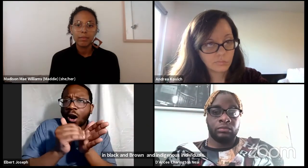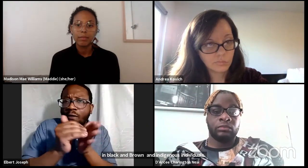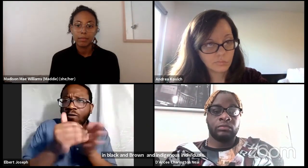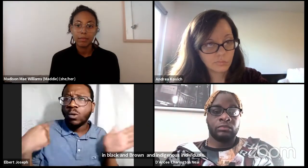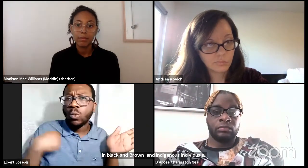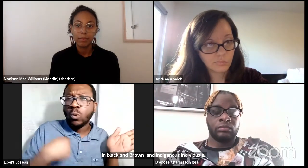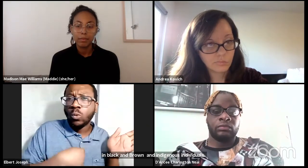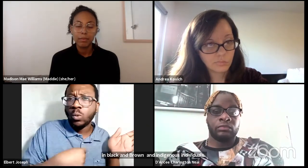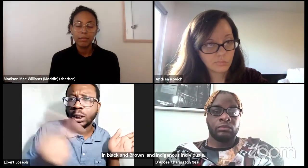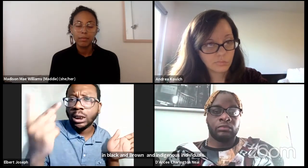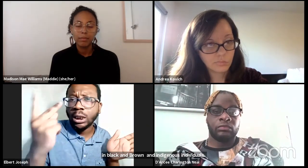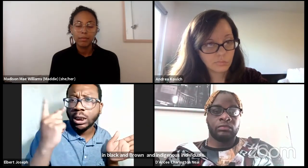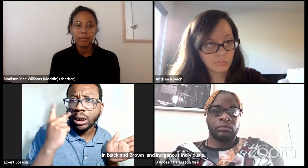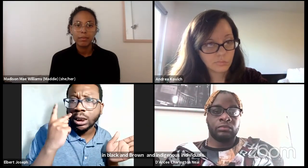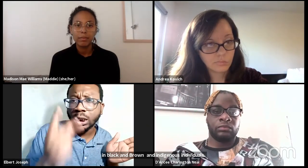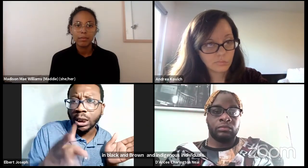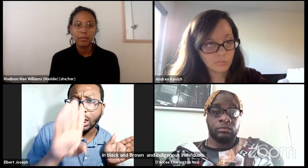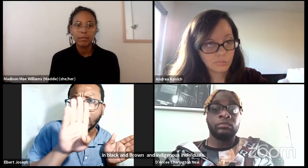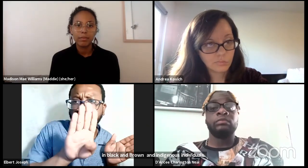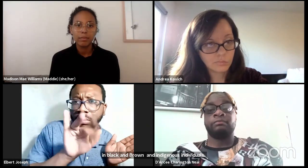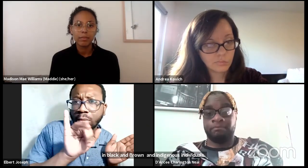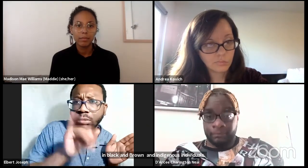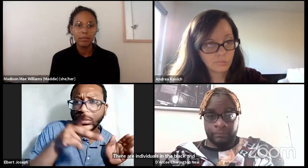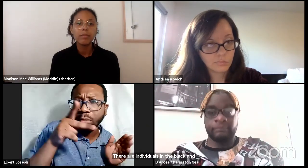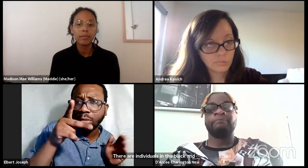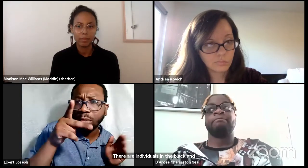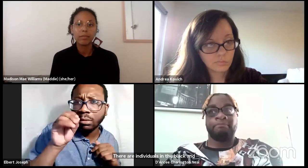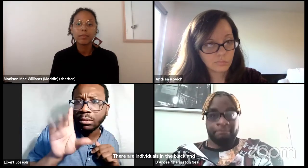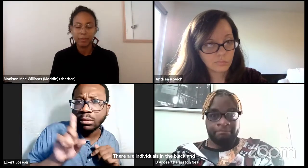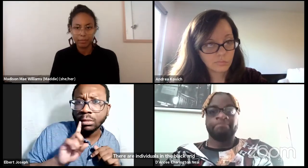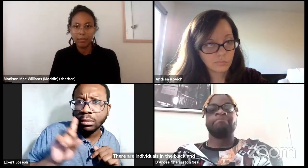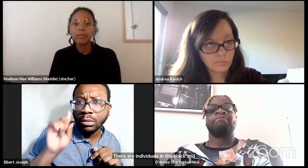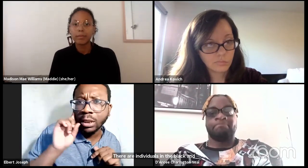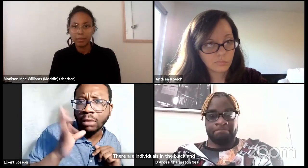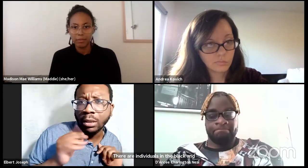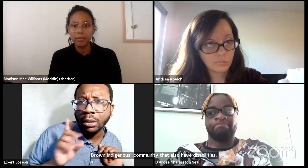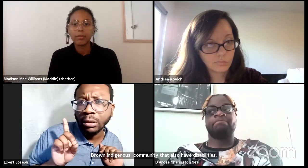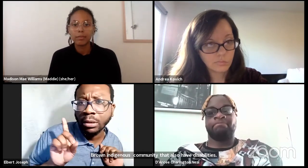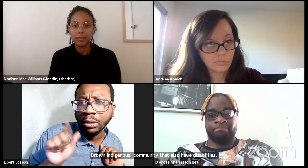But again, how rarely do we see us? How rarely are we casted?